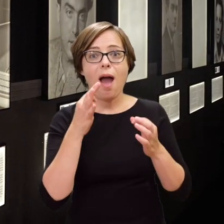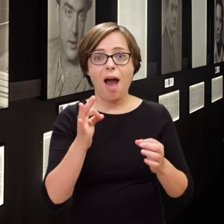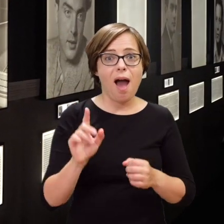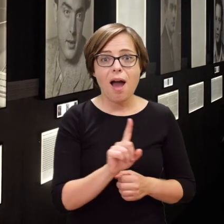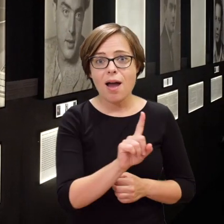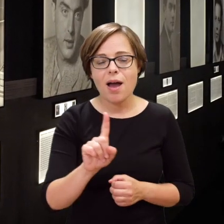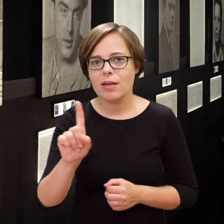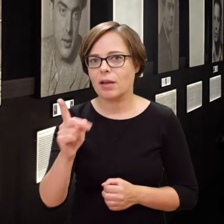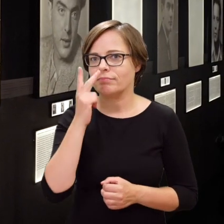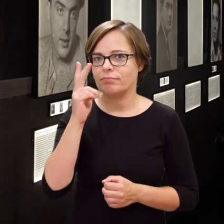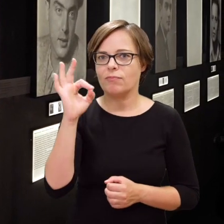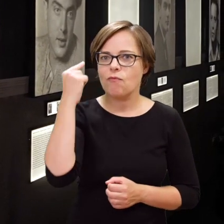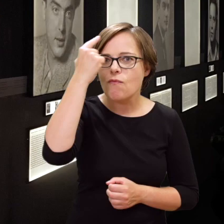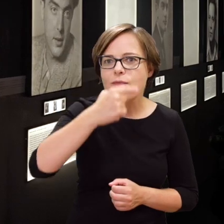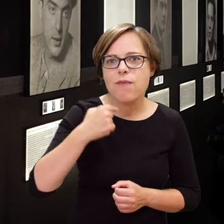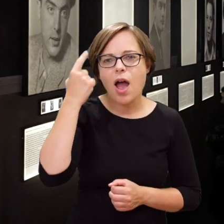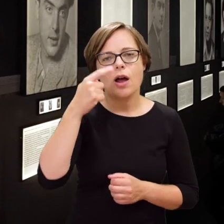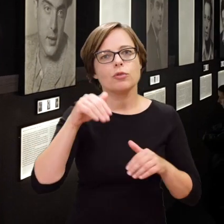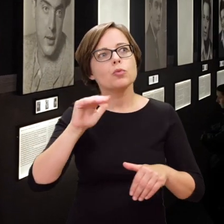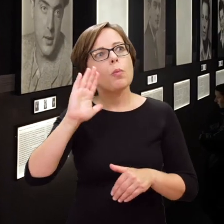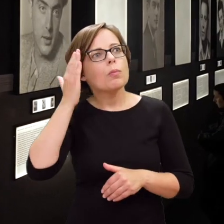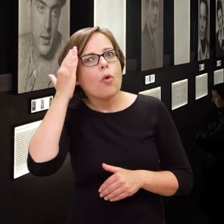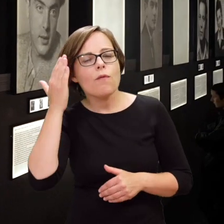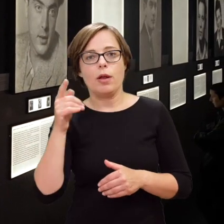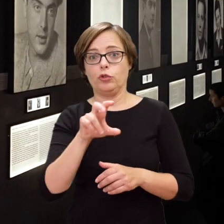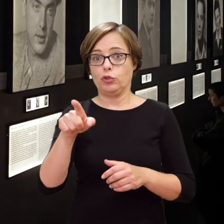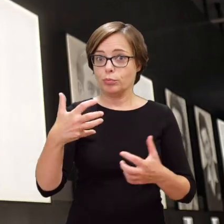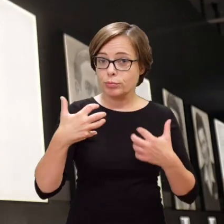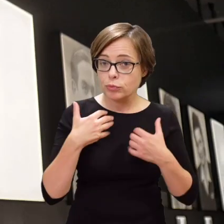We can get acquainted with their life-stories, and find out if they survived.